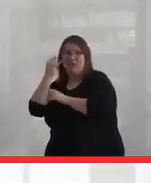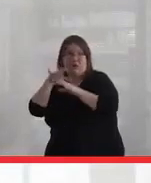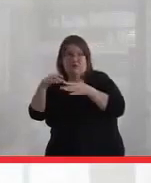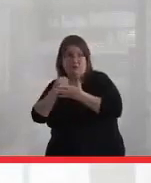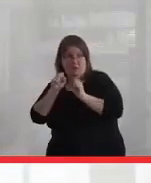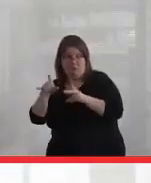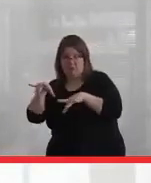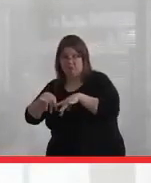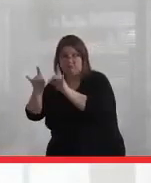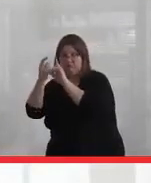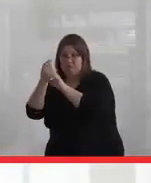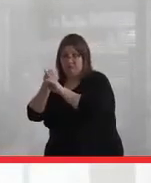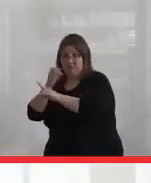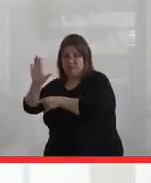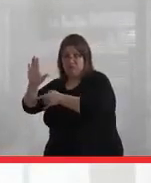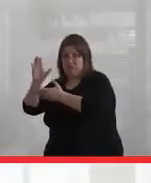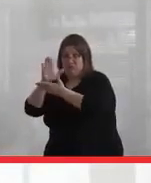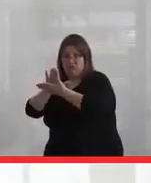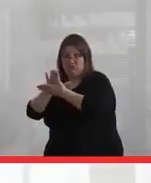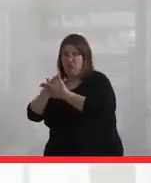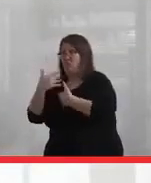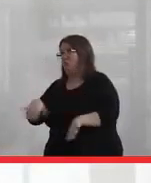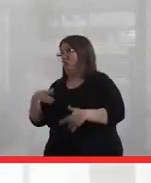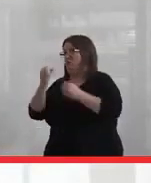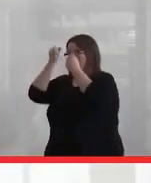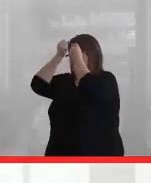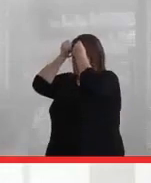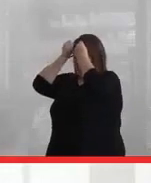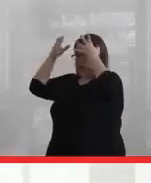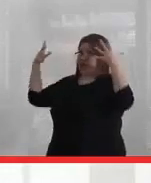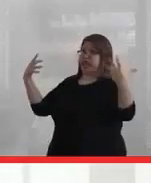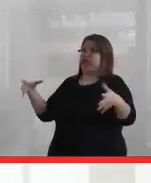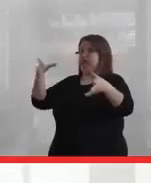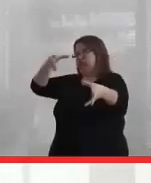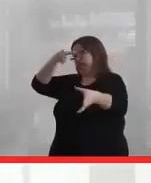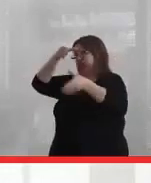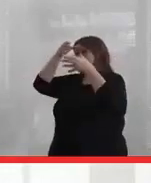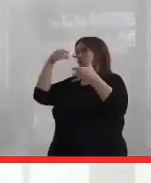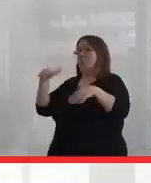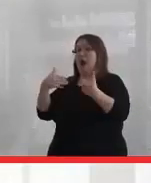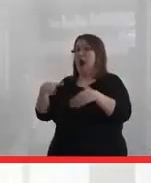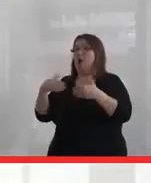I strongly encourage it because she blew my socks off and really opened up my eyes.